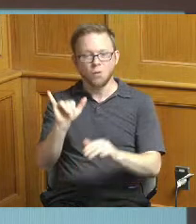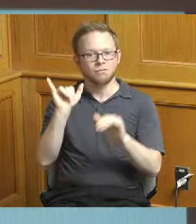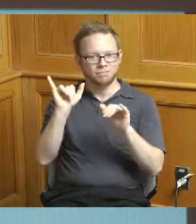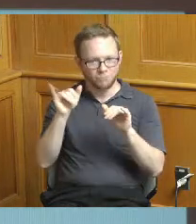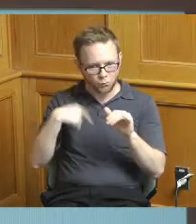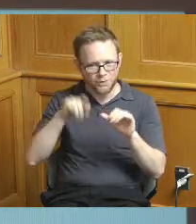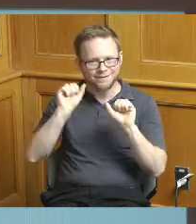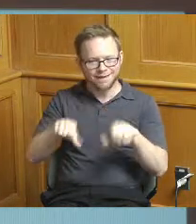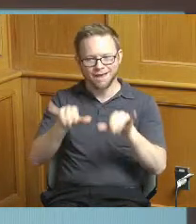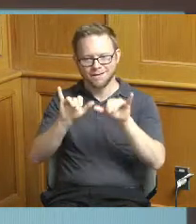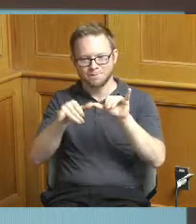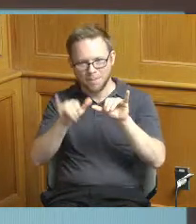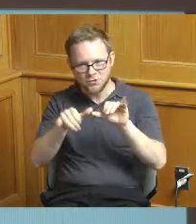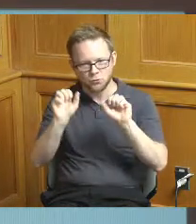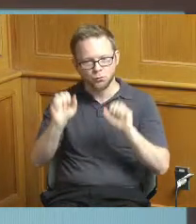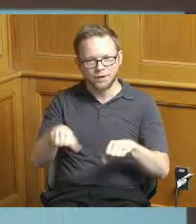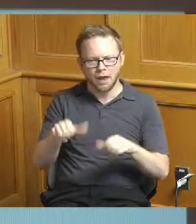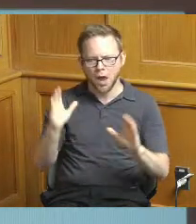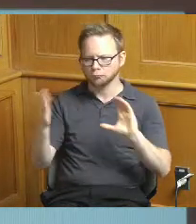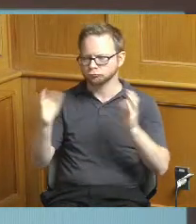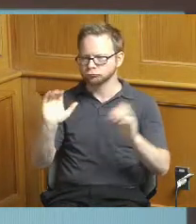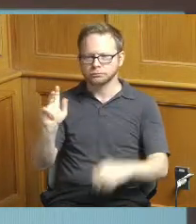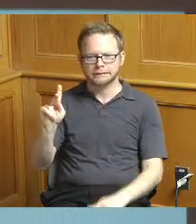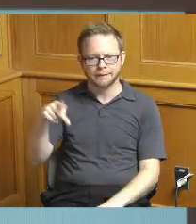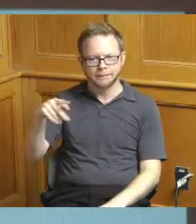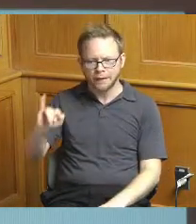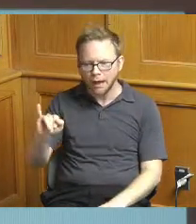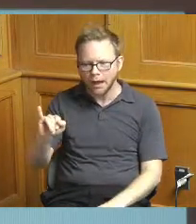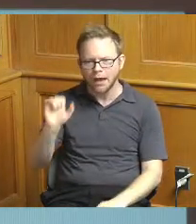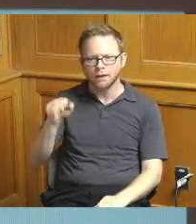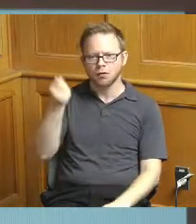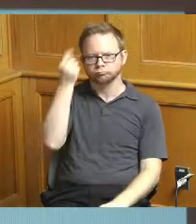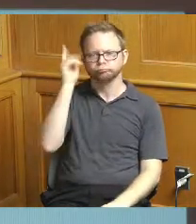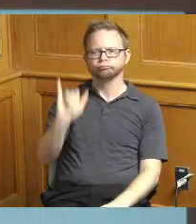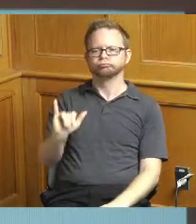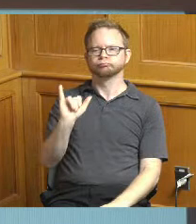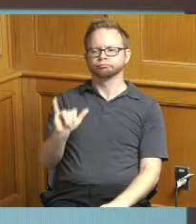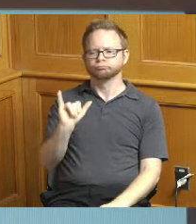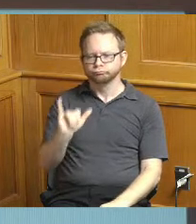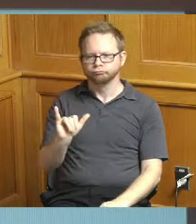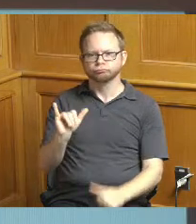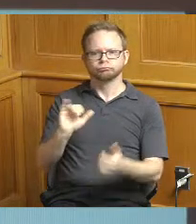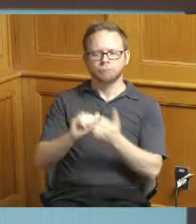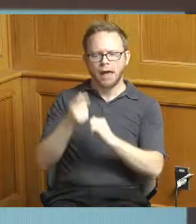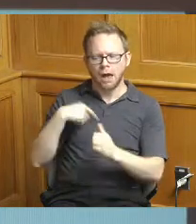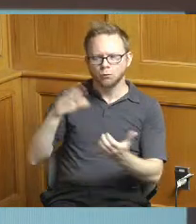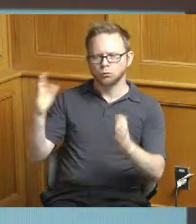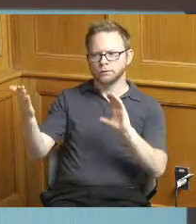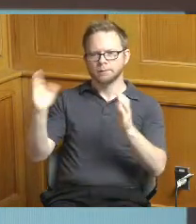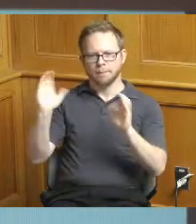you can you know have a better understanding of our performance on a program level